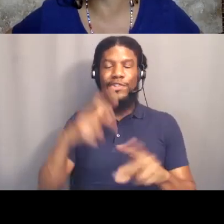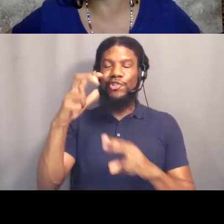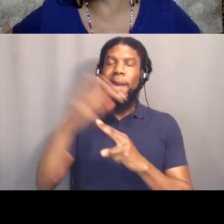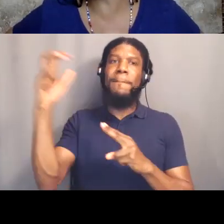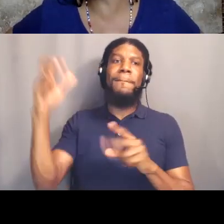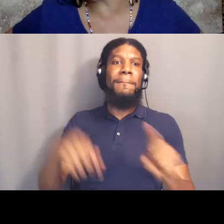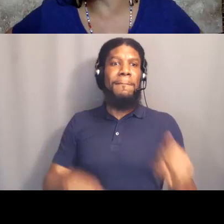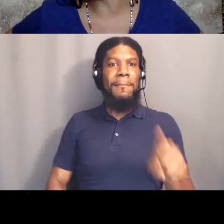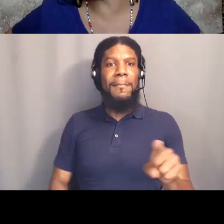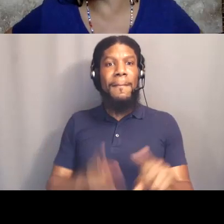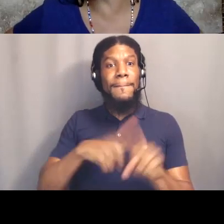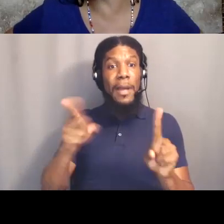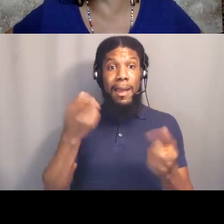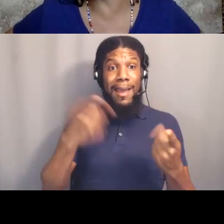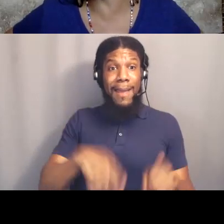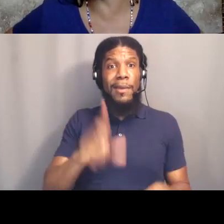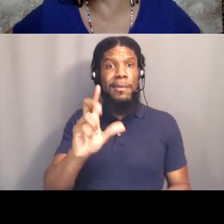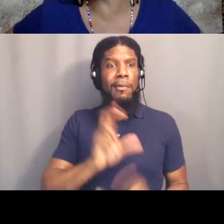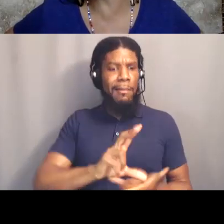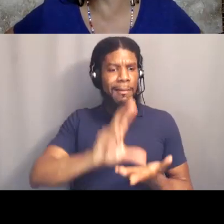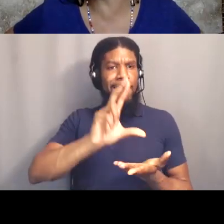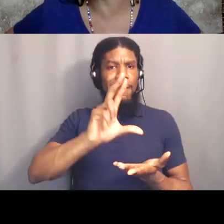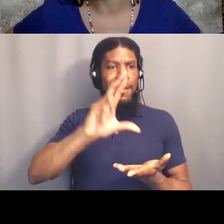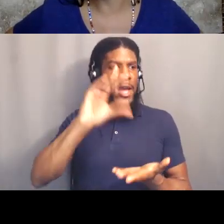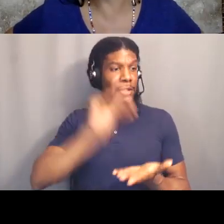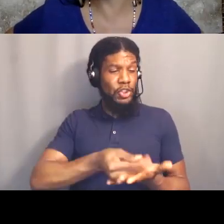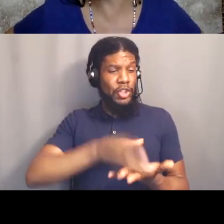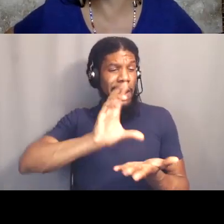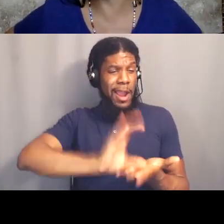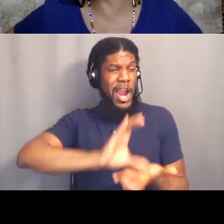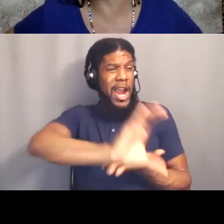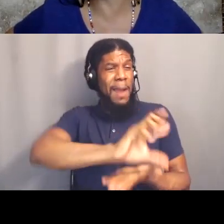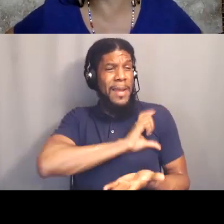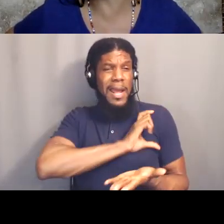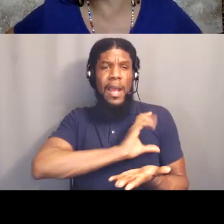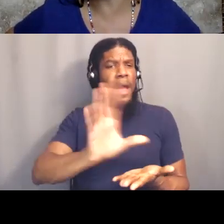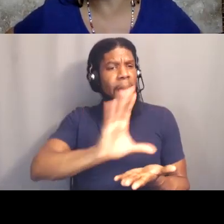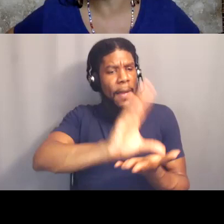cream for everybody, right? If you don't put all the ice cream in a big bowl for police,